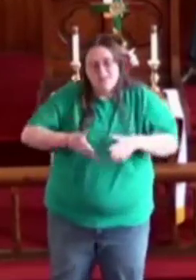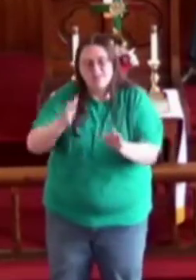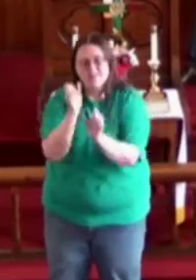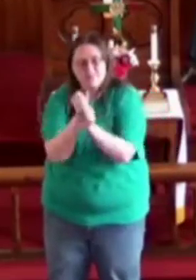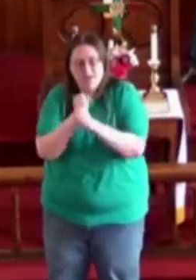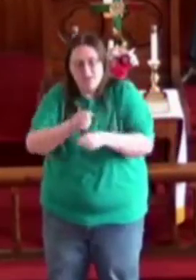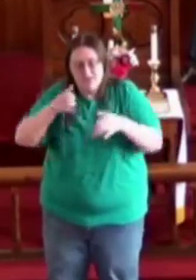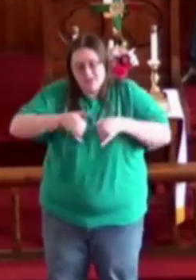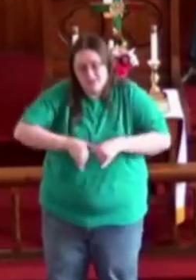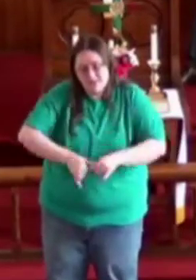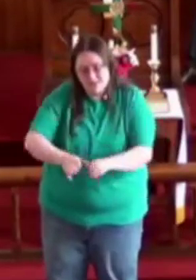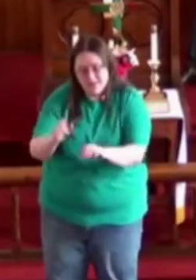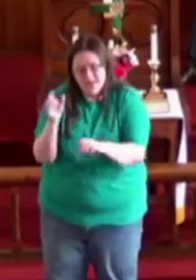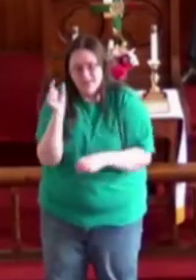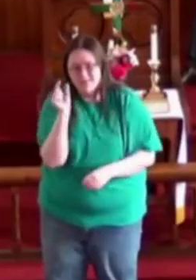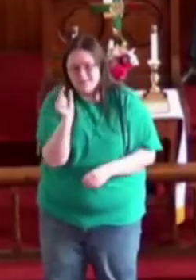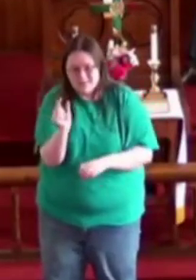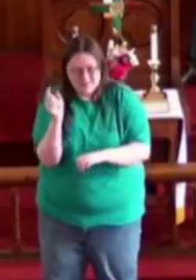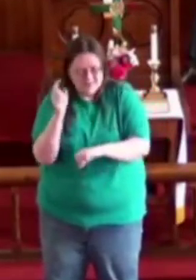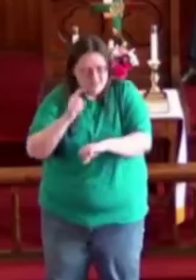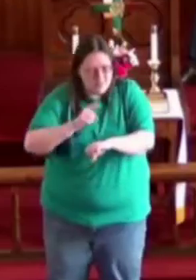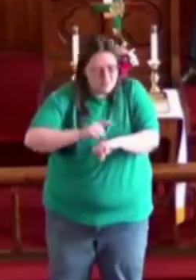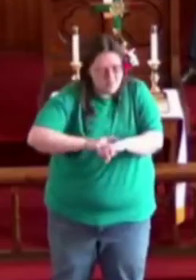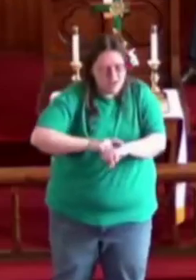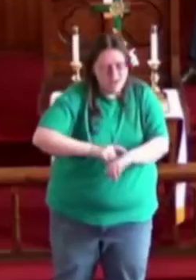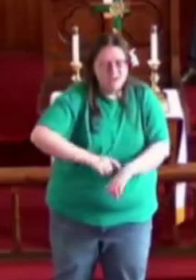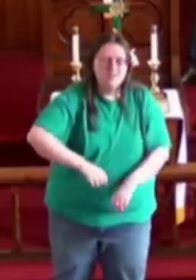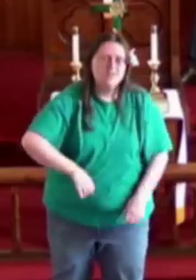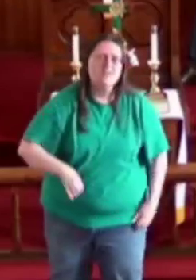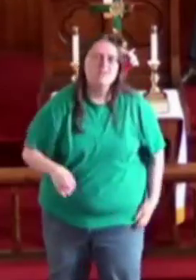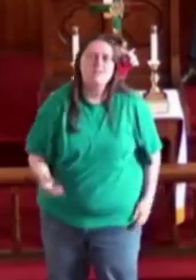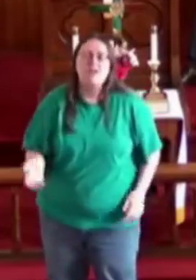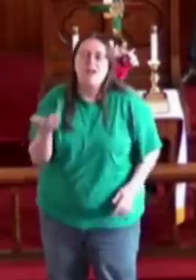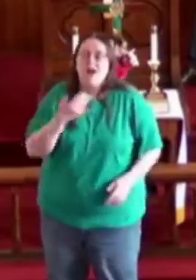Let's make it last a little while